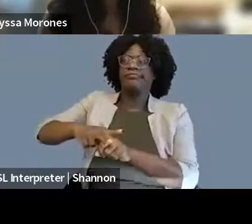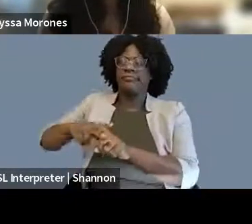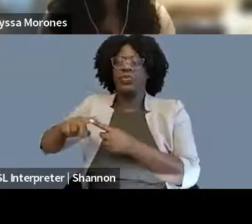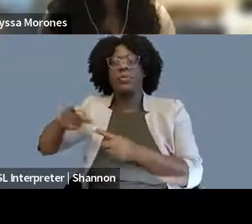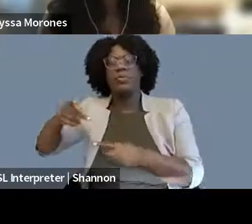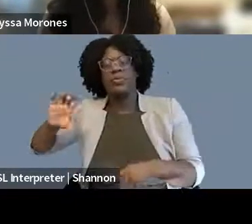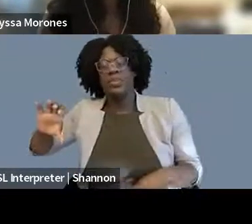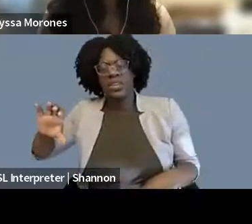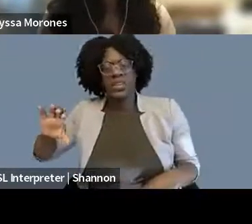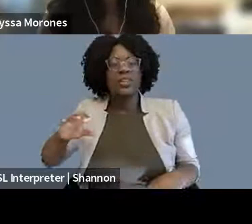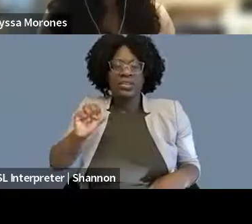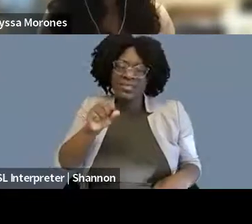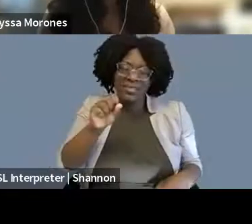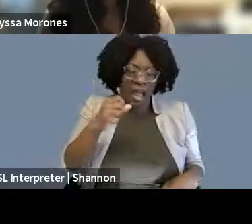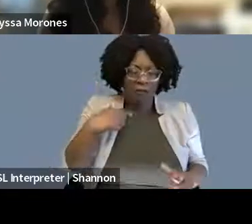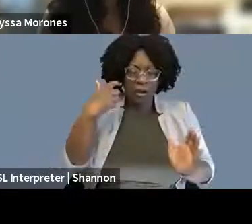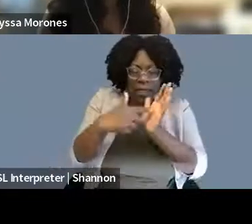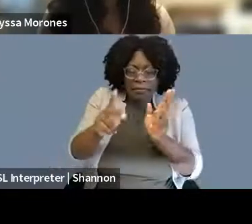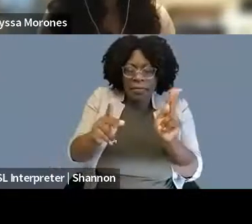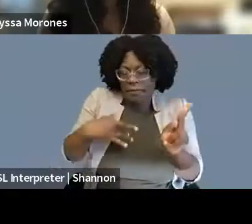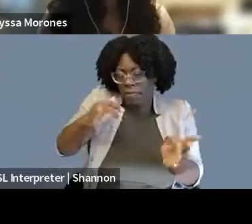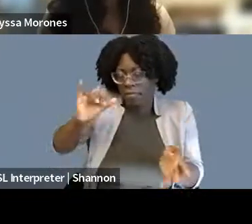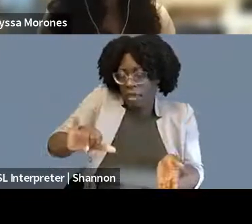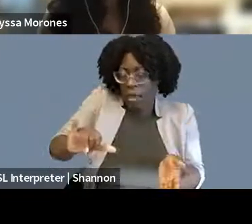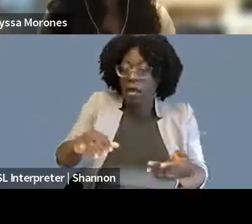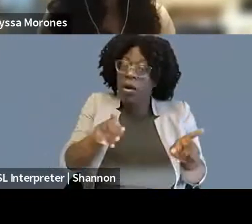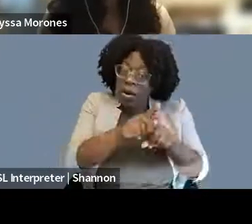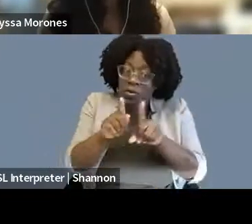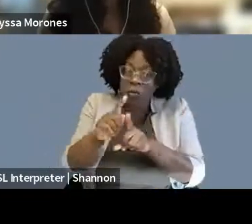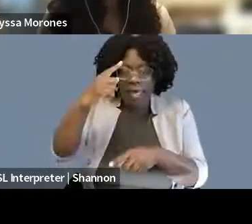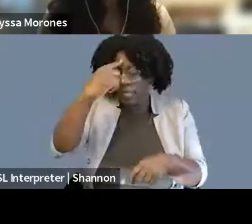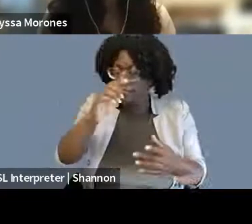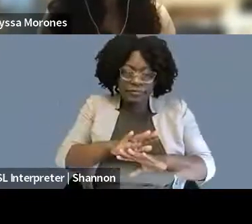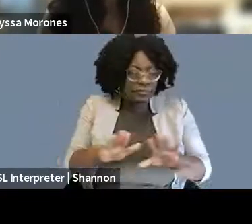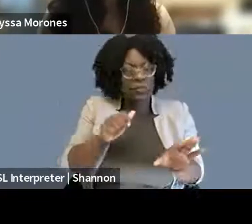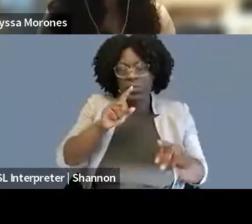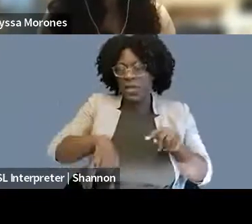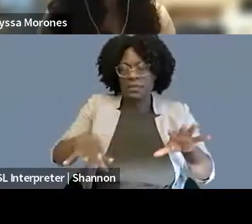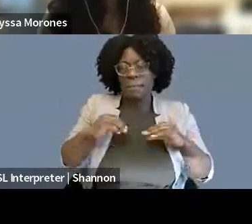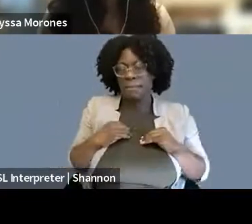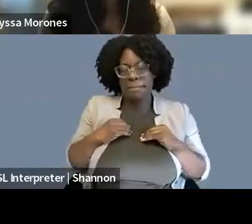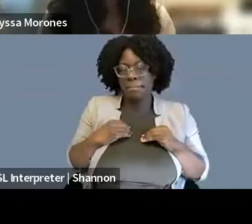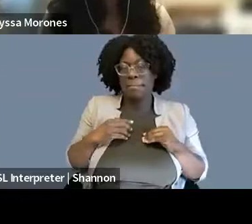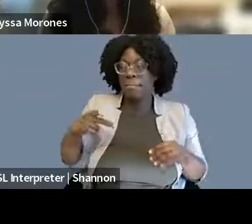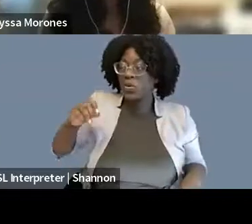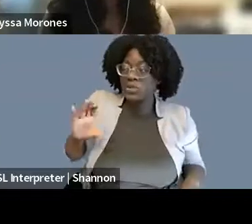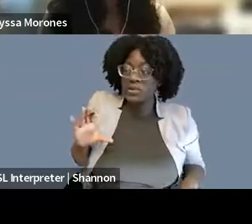and documentation around the ways that dissent, communities of color, marginalized groups,